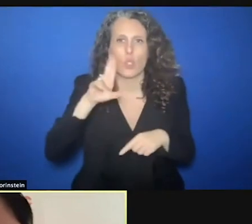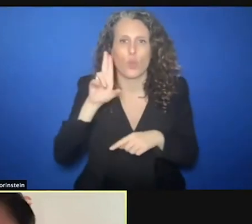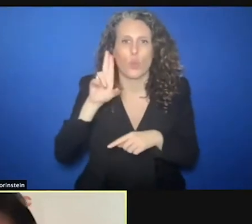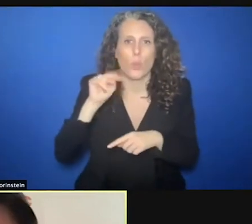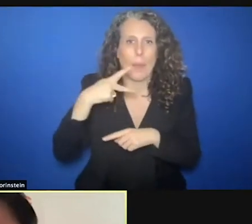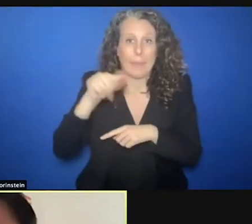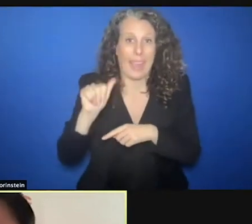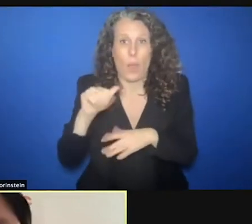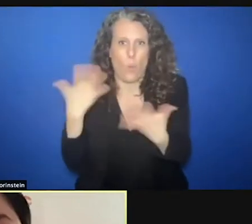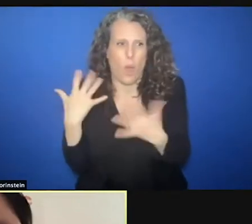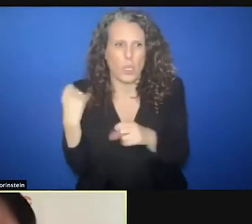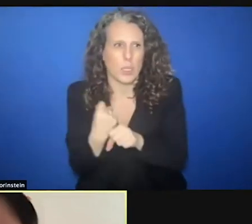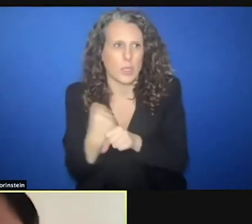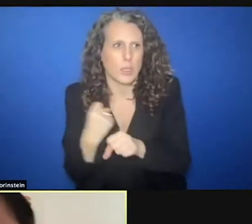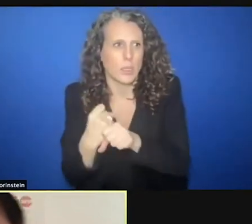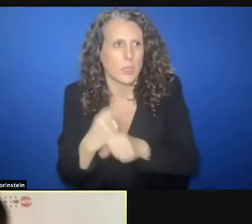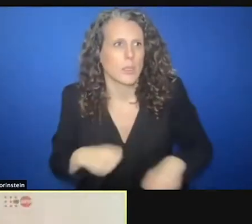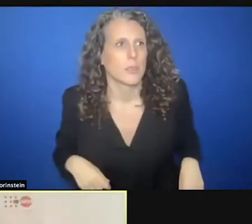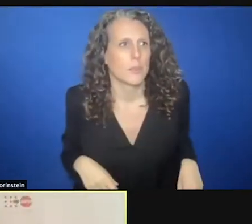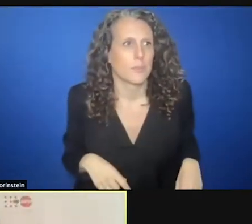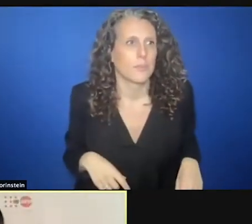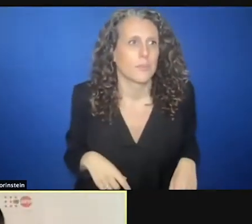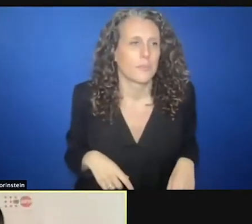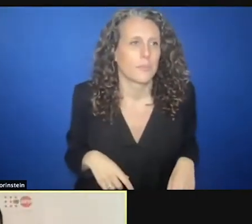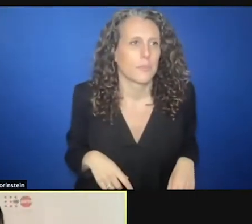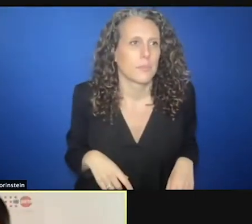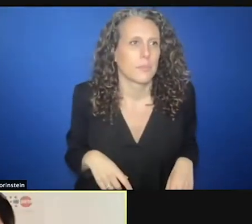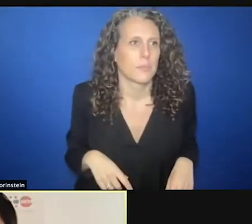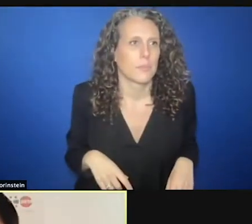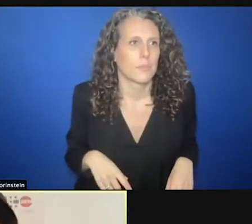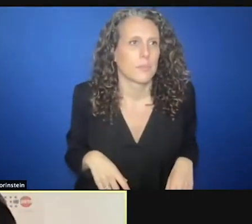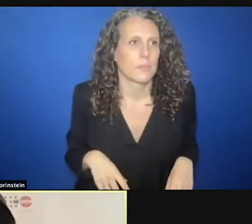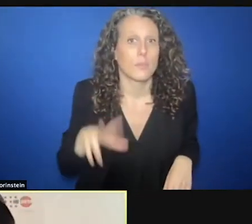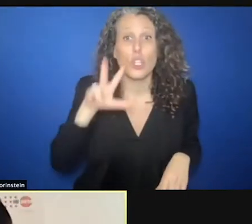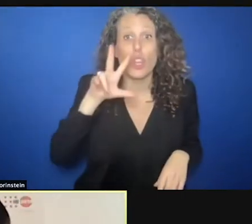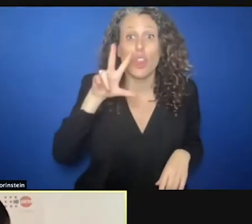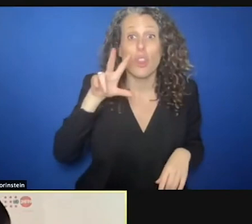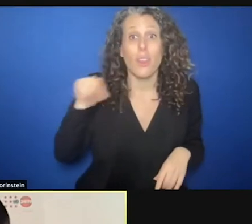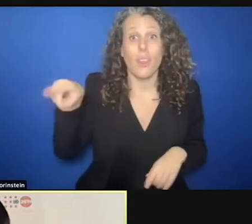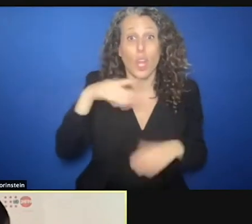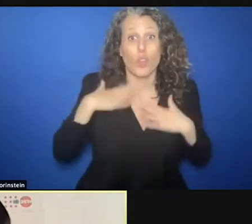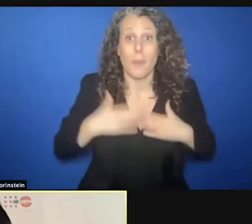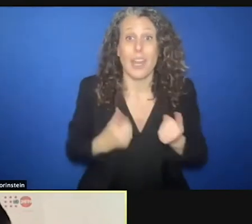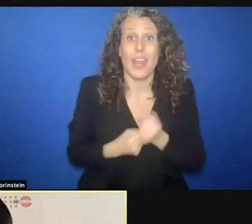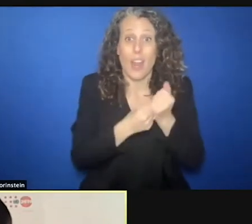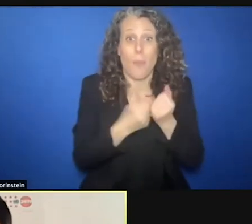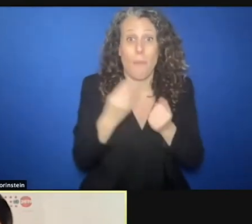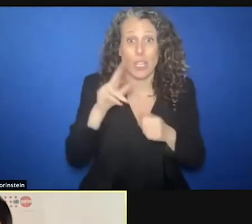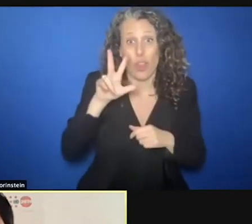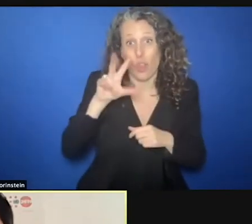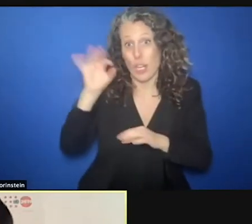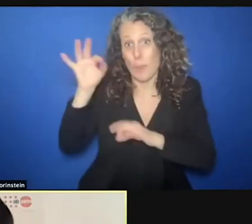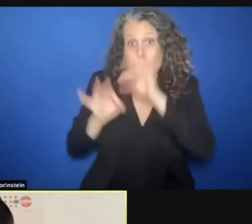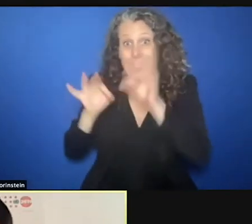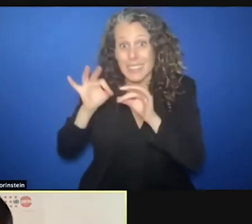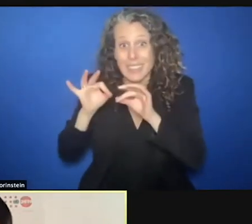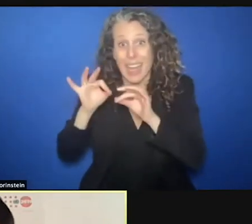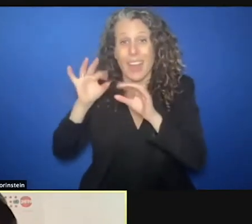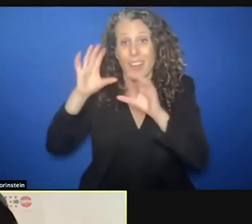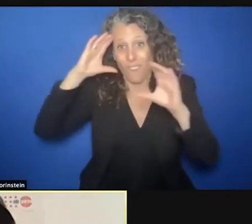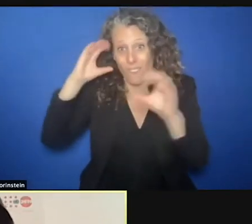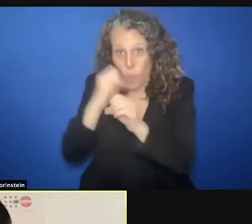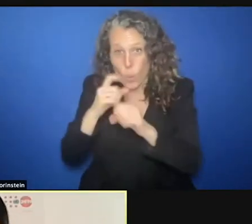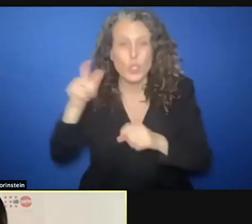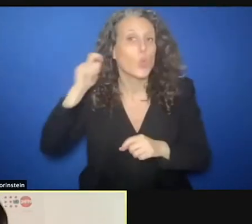has located 30% of its entire humanitarian budget for women led local organization last year. We